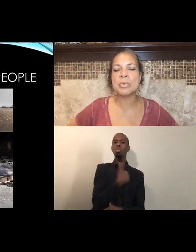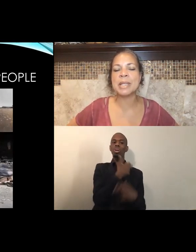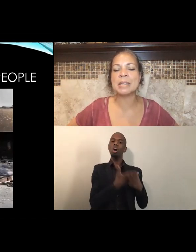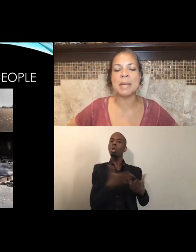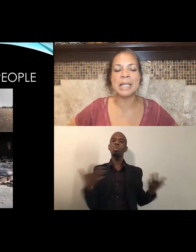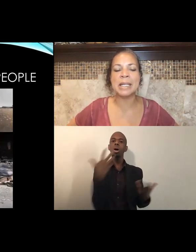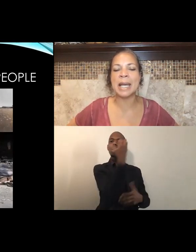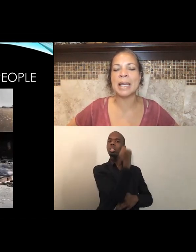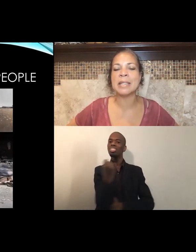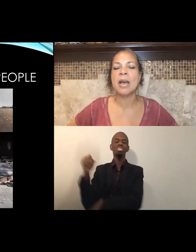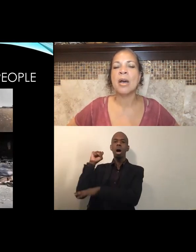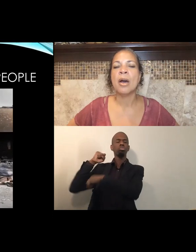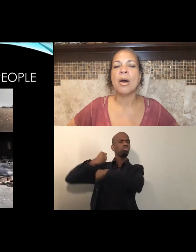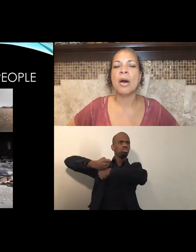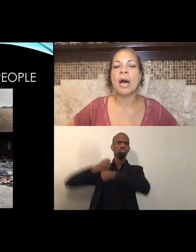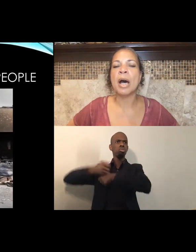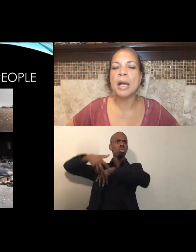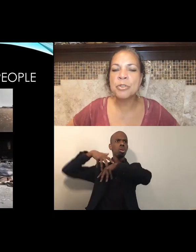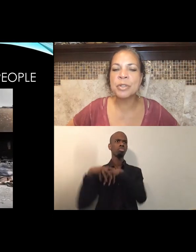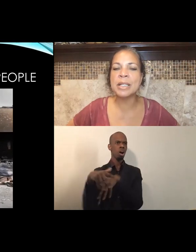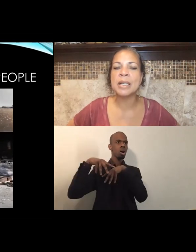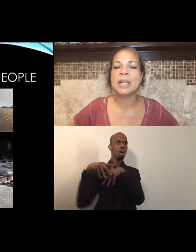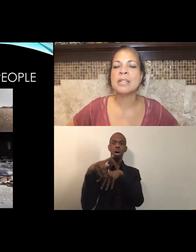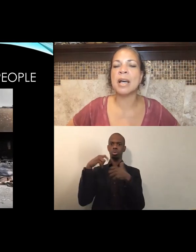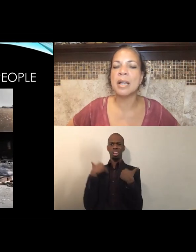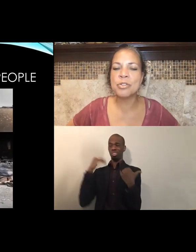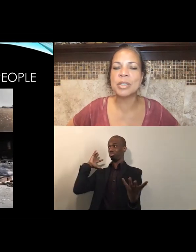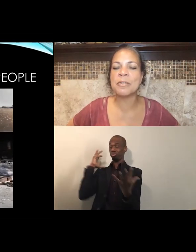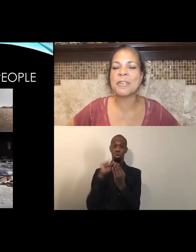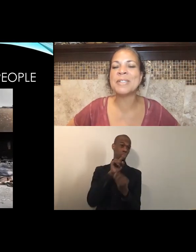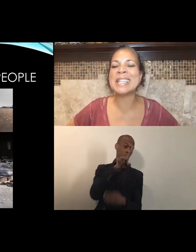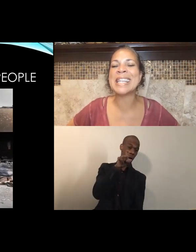with as many as a hundred to 150,000 people in the streets.